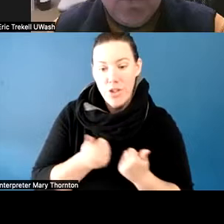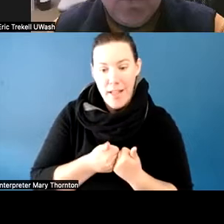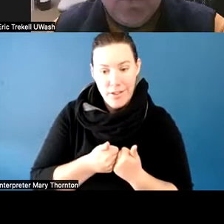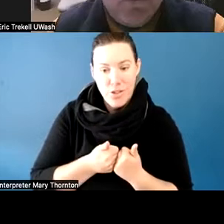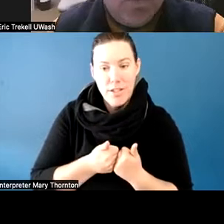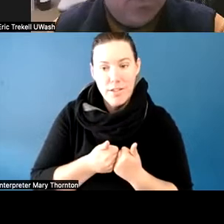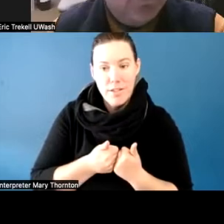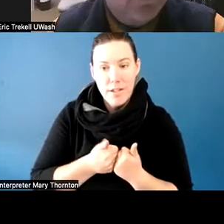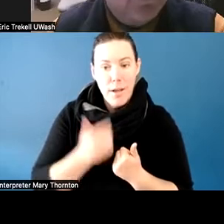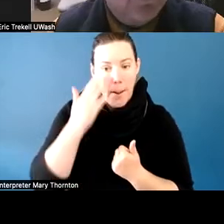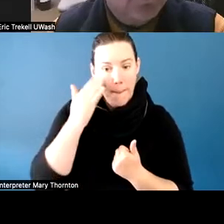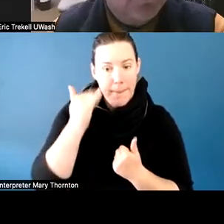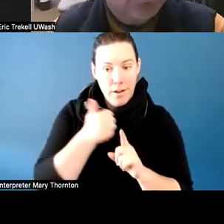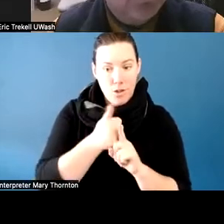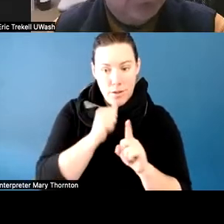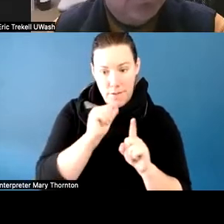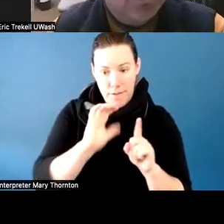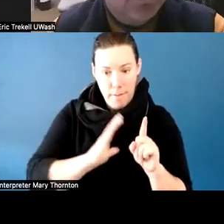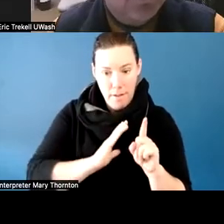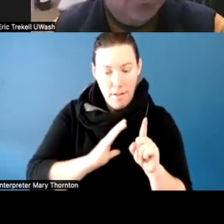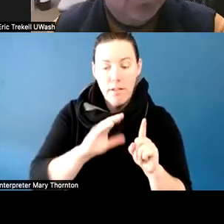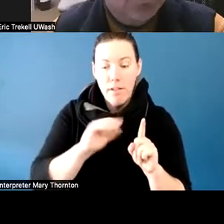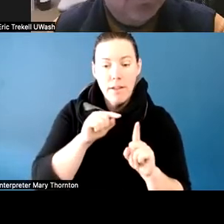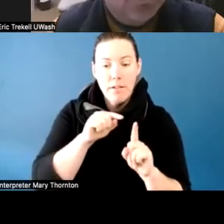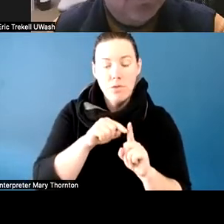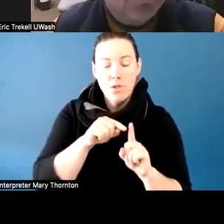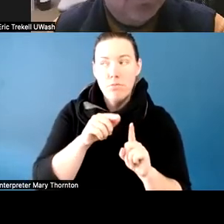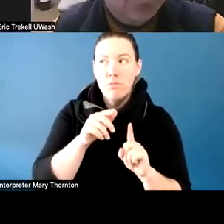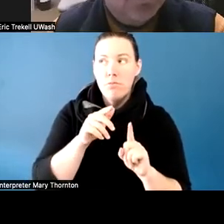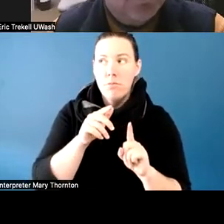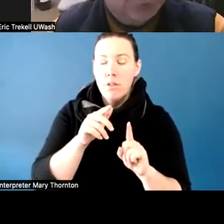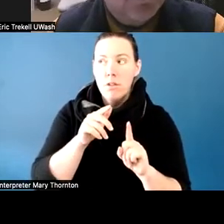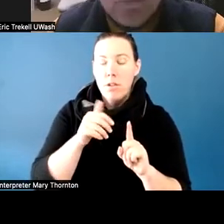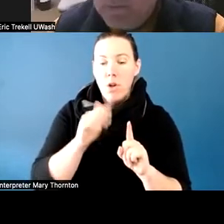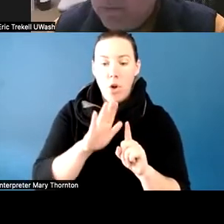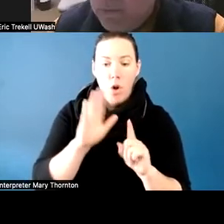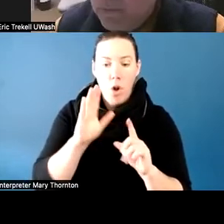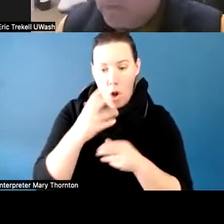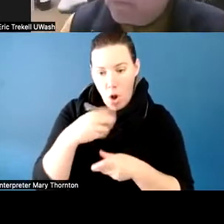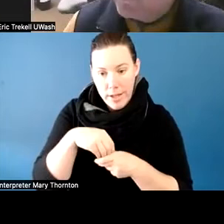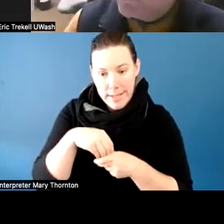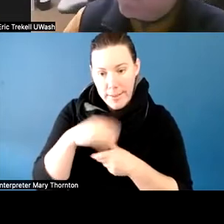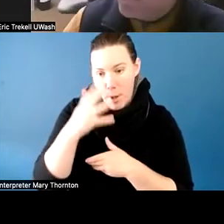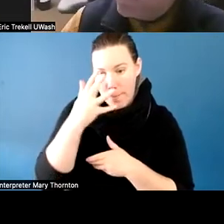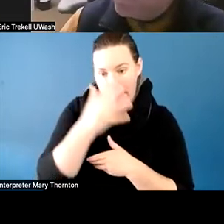and because her autism manifested in a different way, she was really good at a skill that we call masking,